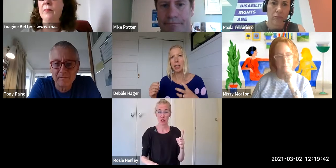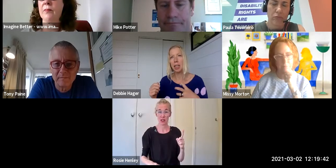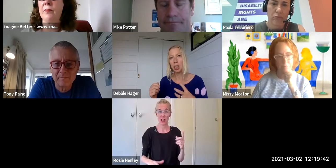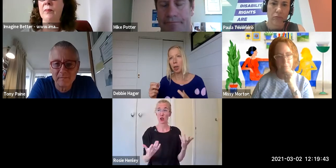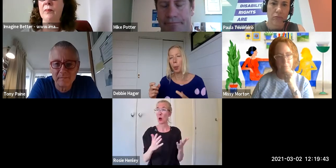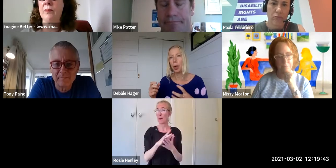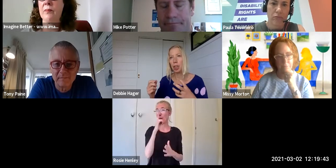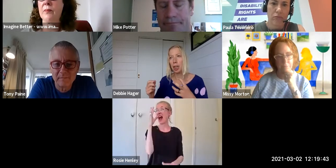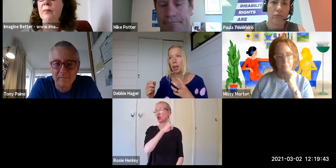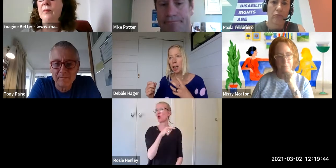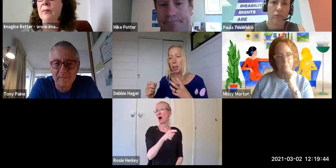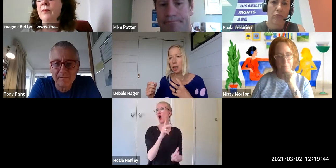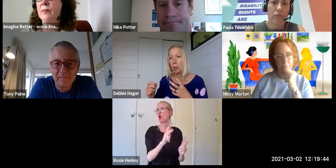of marginalisation and oppression.